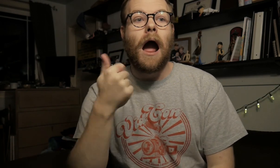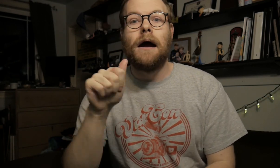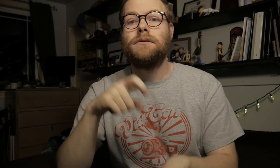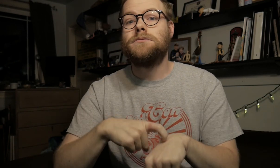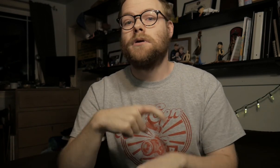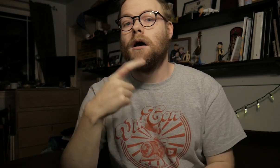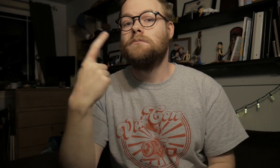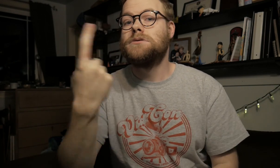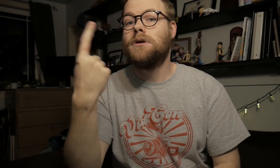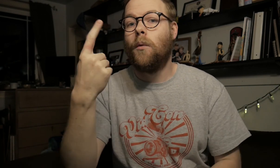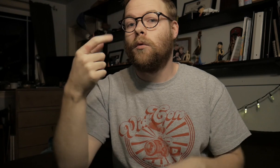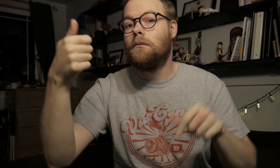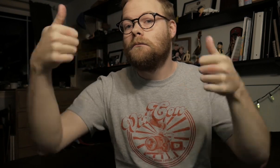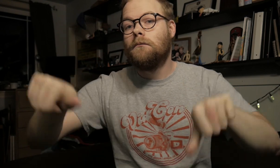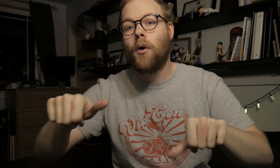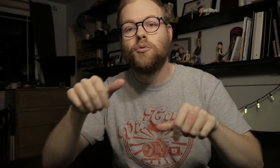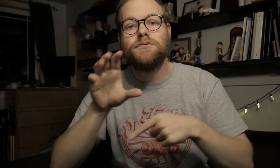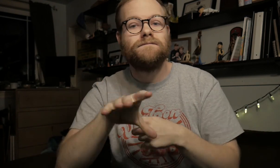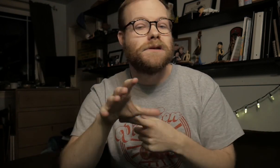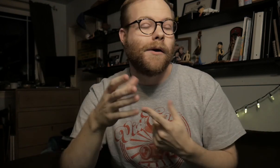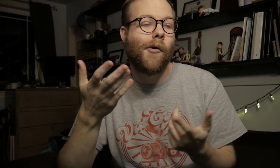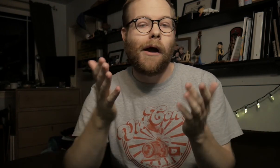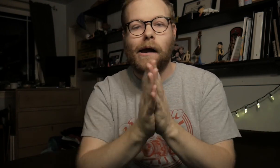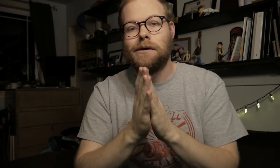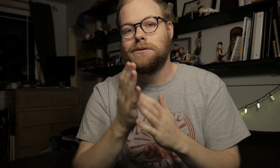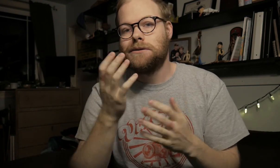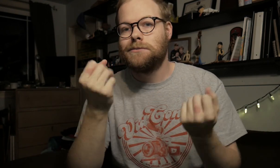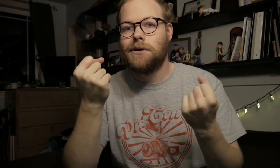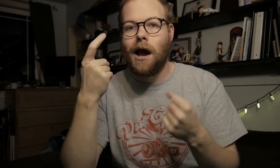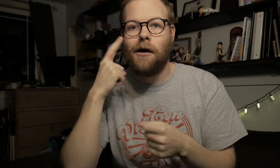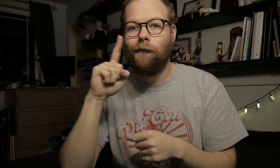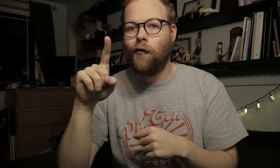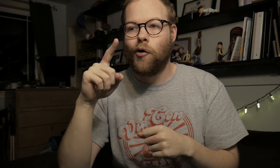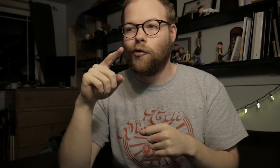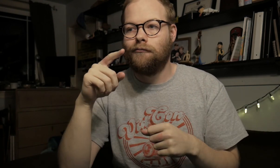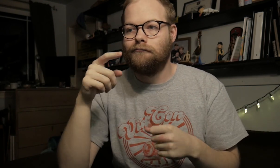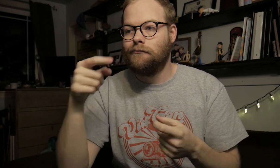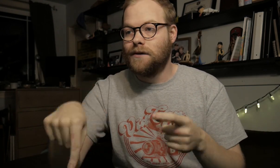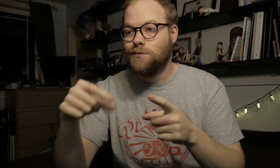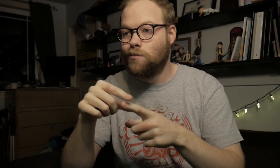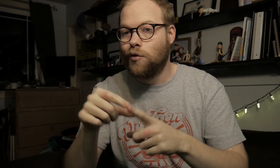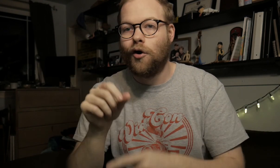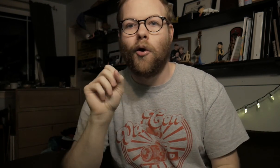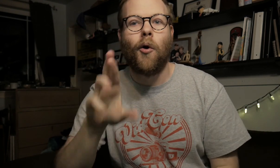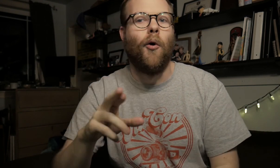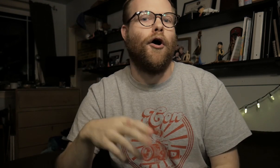Any time someone posts a video, asks the sign for this word, or...